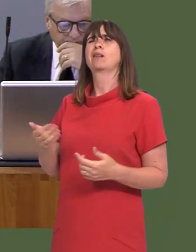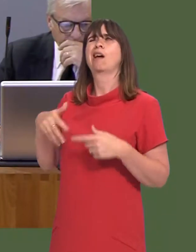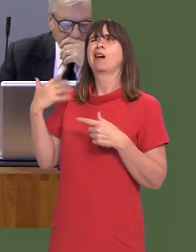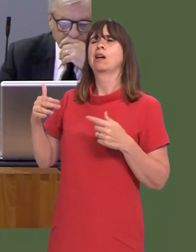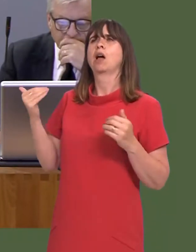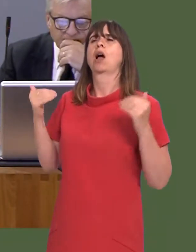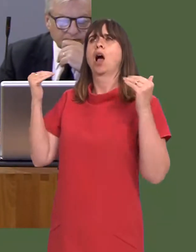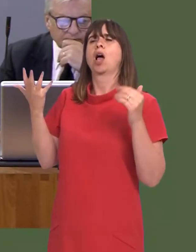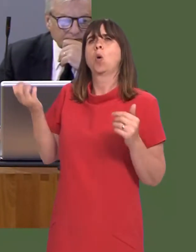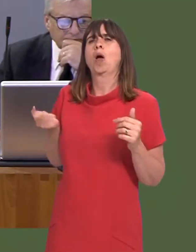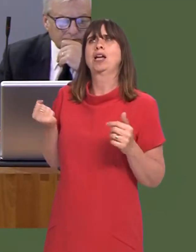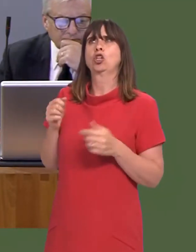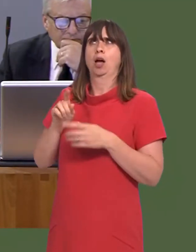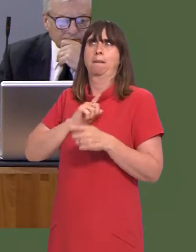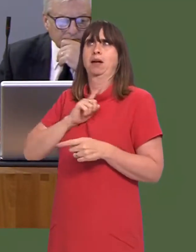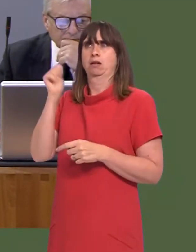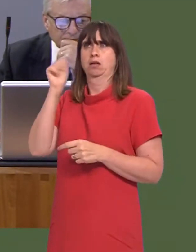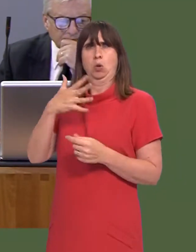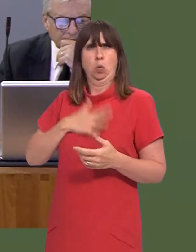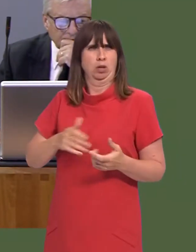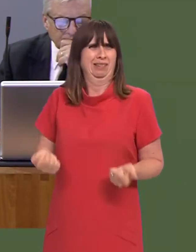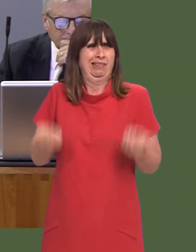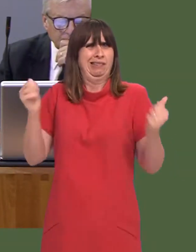for the sector to perform very, very well in terms of its contribution to the Welsh